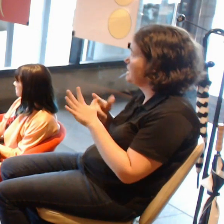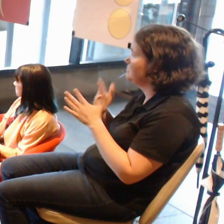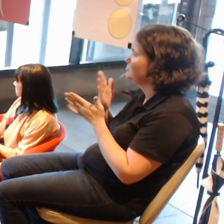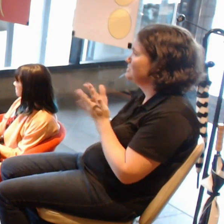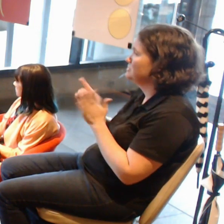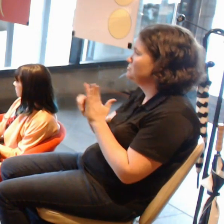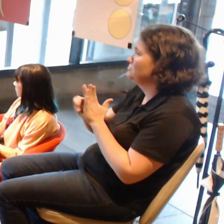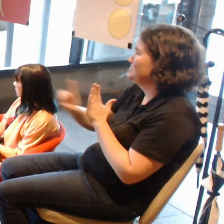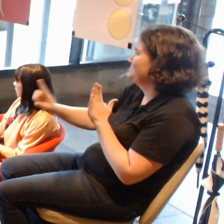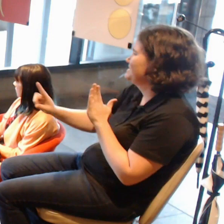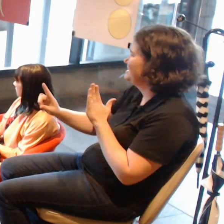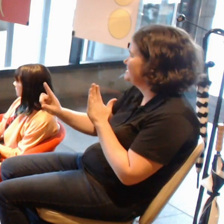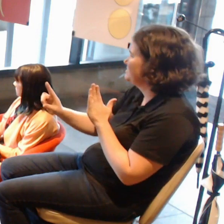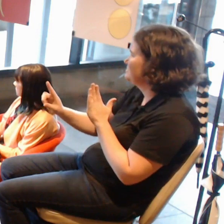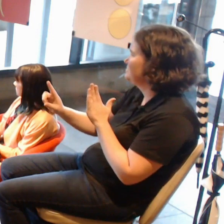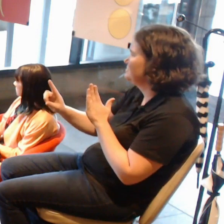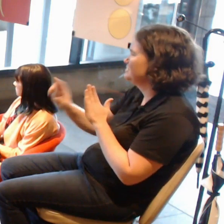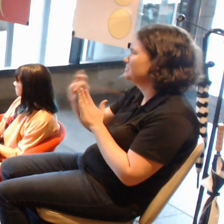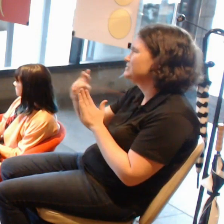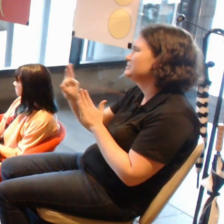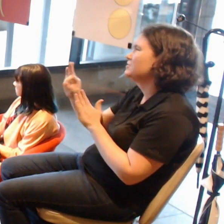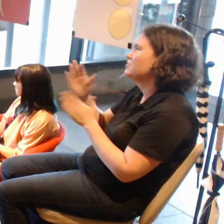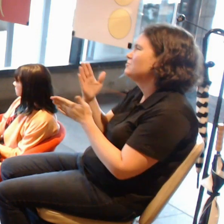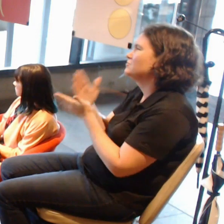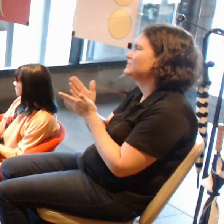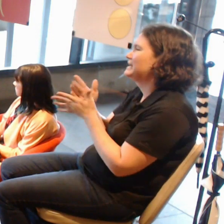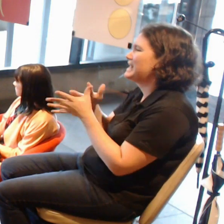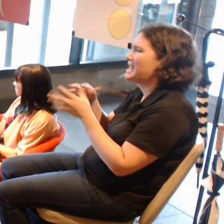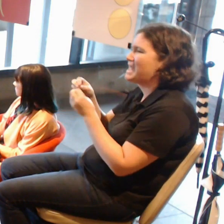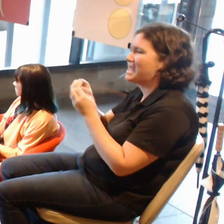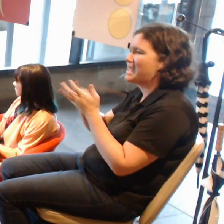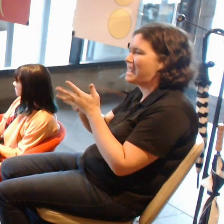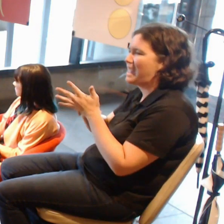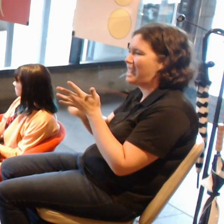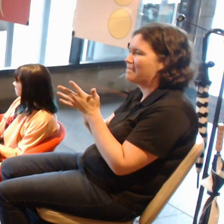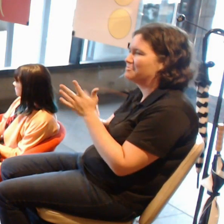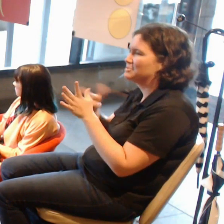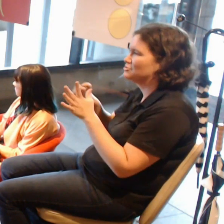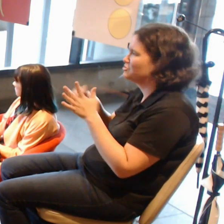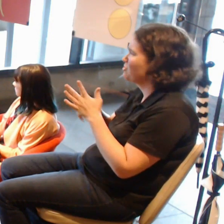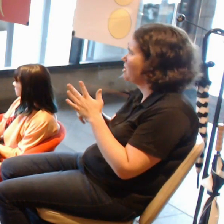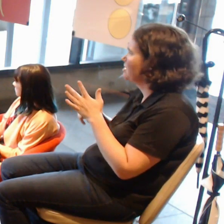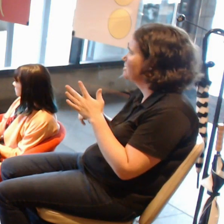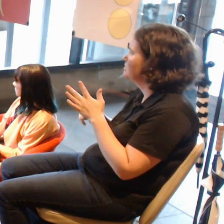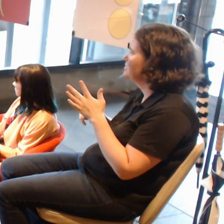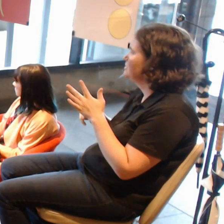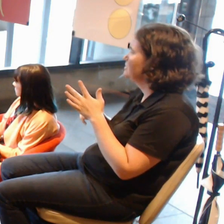and it was dealing with certain psychological elements but in a different way.